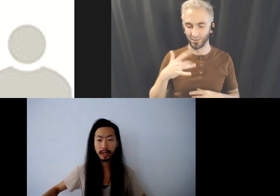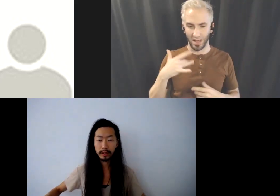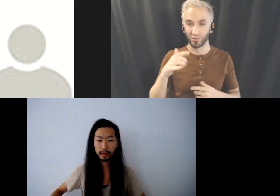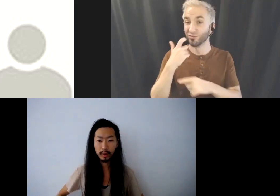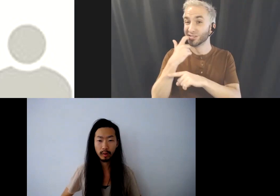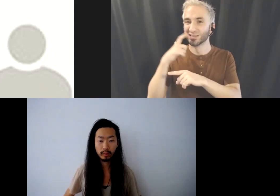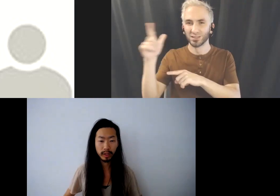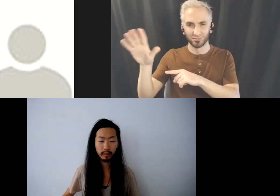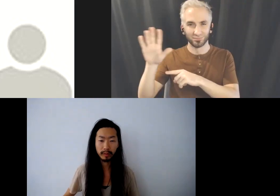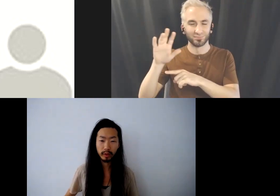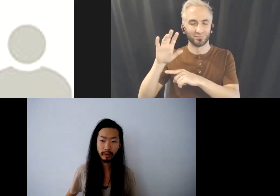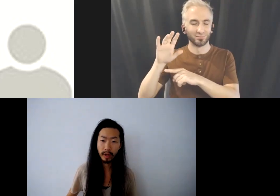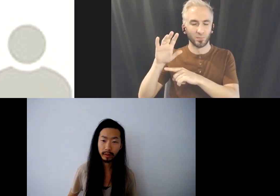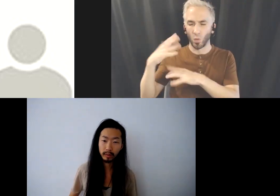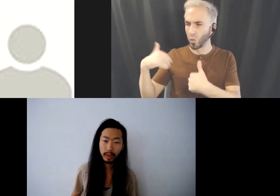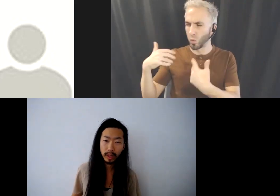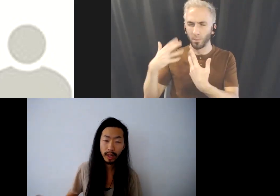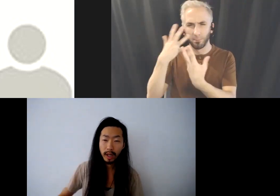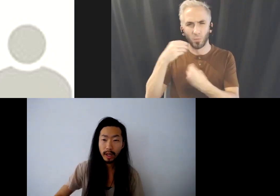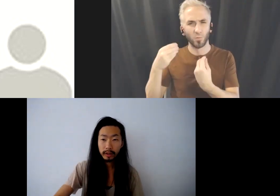That's all really, really beautiful part of the work.